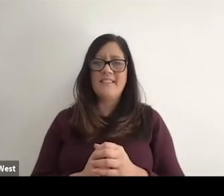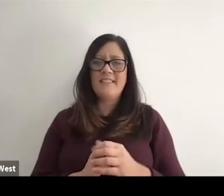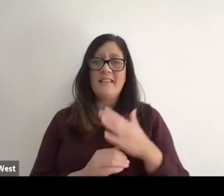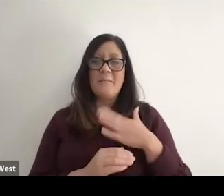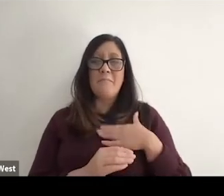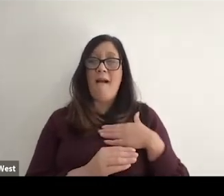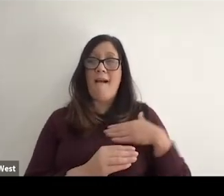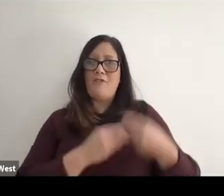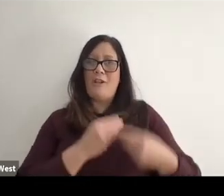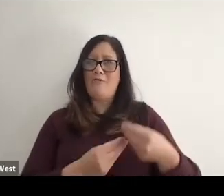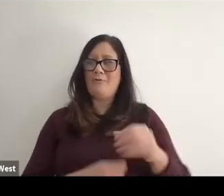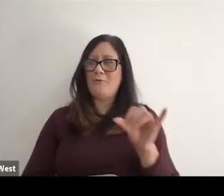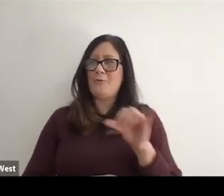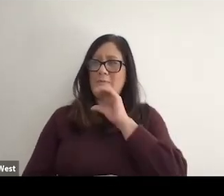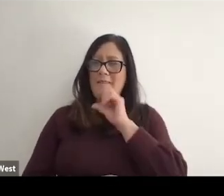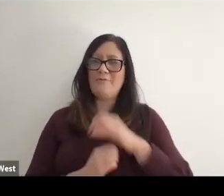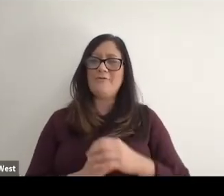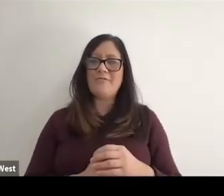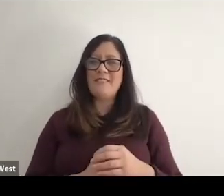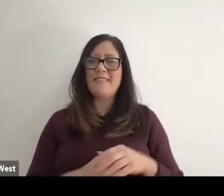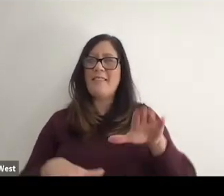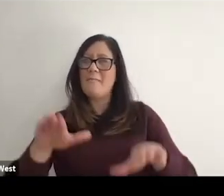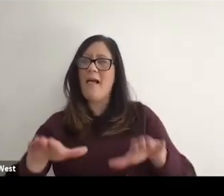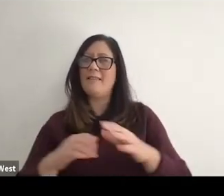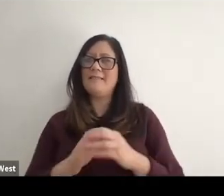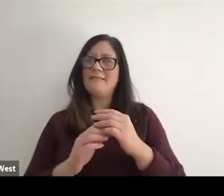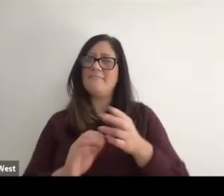It's that balance of wanting to honor the history of like where we ended up,